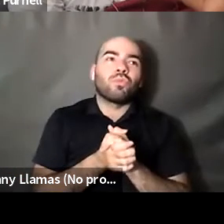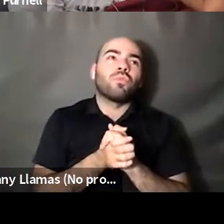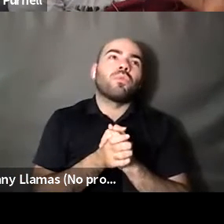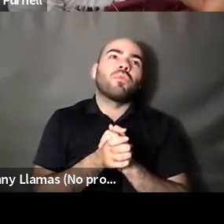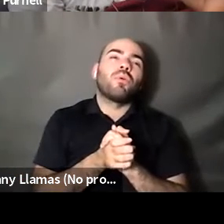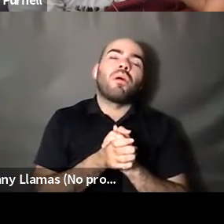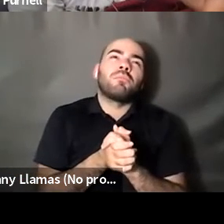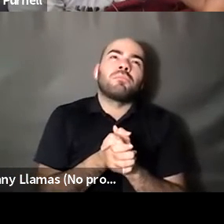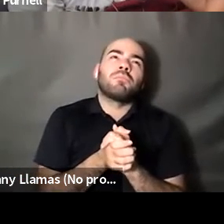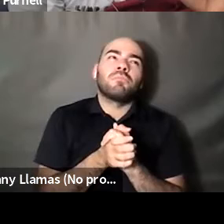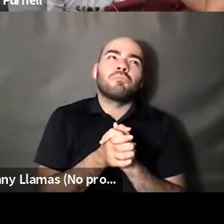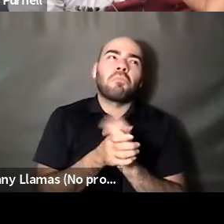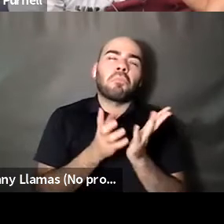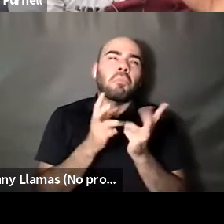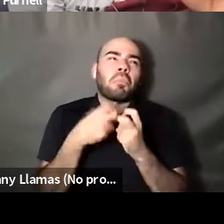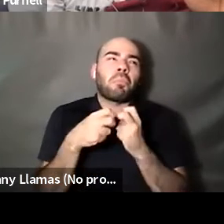Nahshon Anderson: What, what is the problem that these people have with hearing